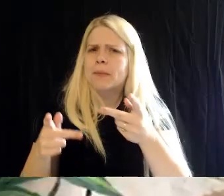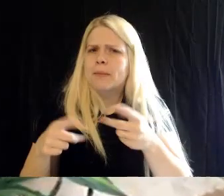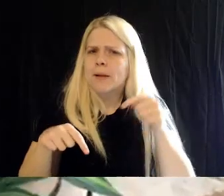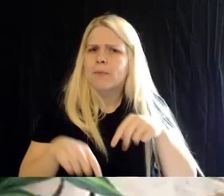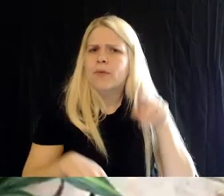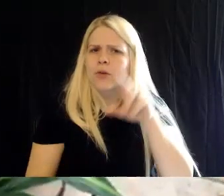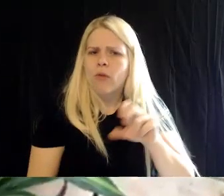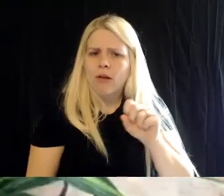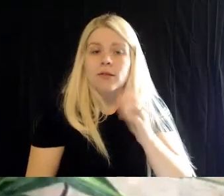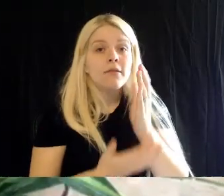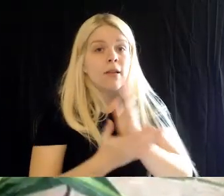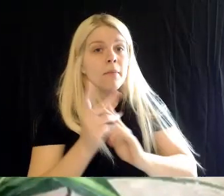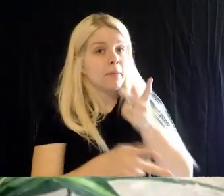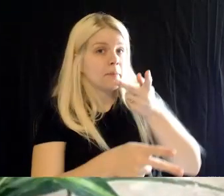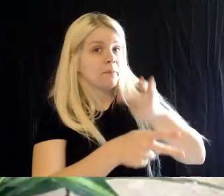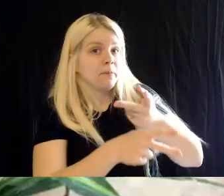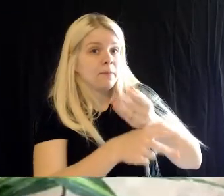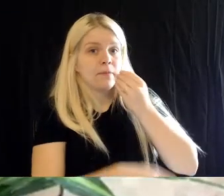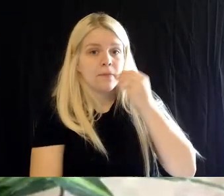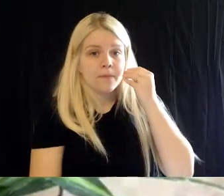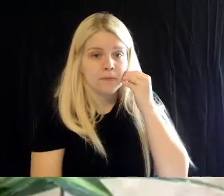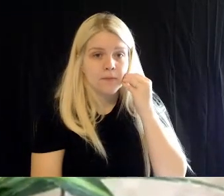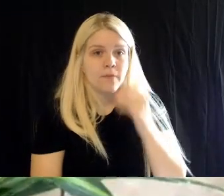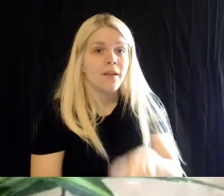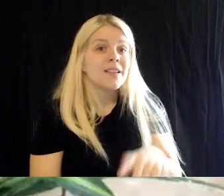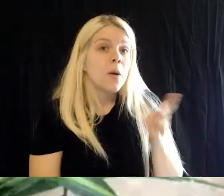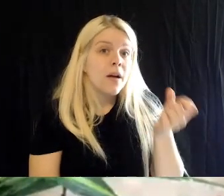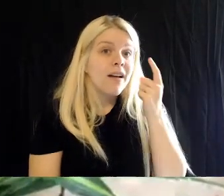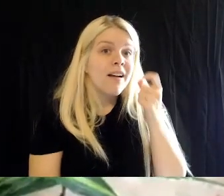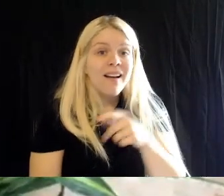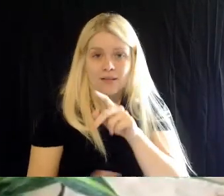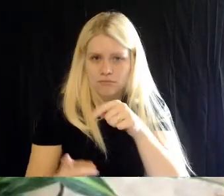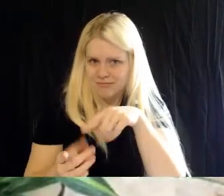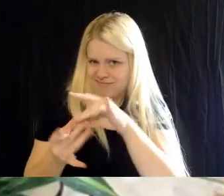Brad: Now, it's Kiana's 9th birthday, today. Happy Birthday Kiana. I hope I'm